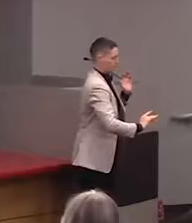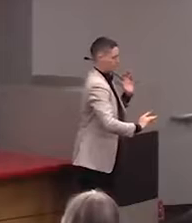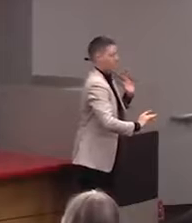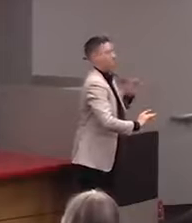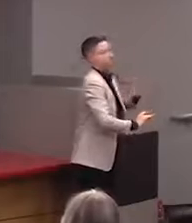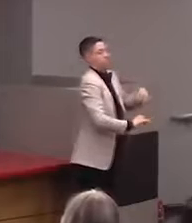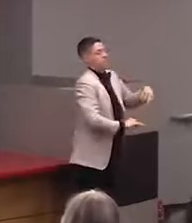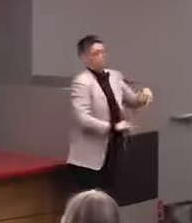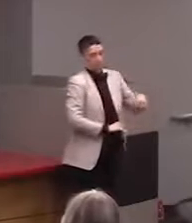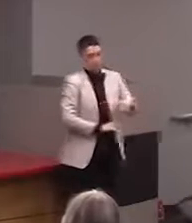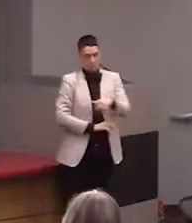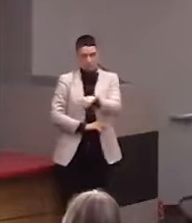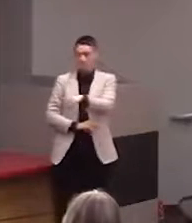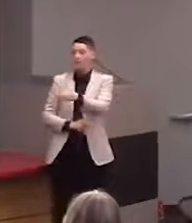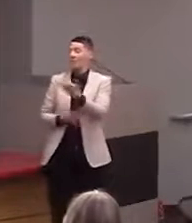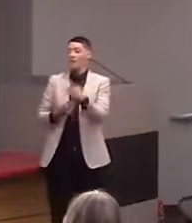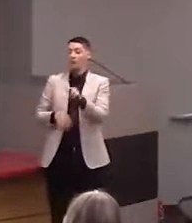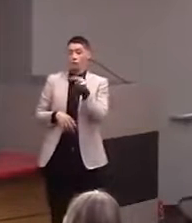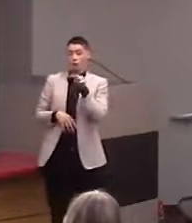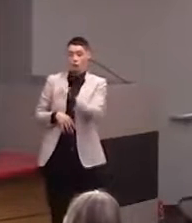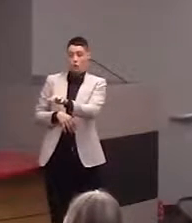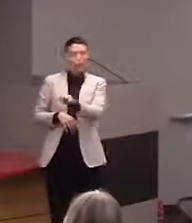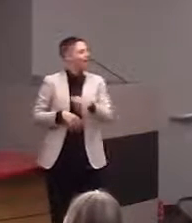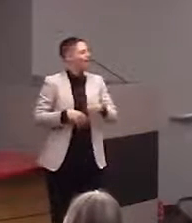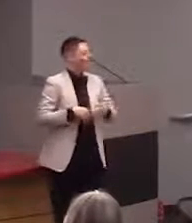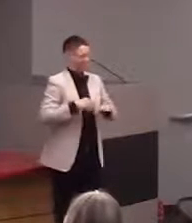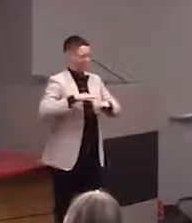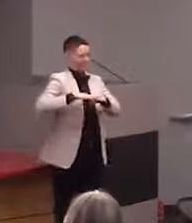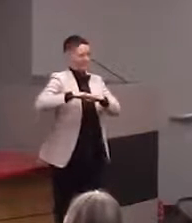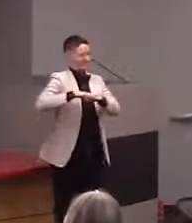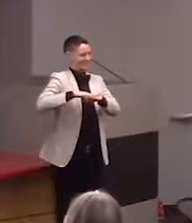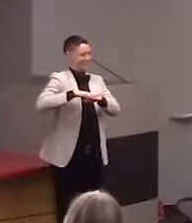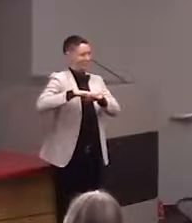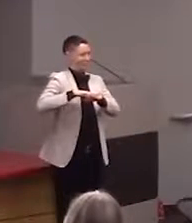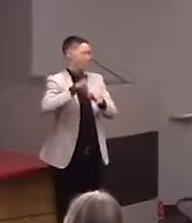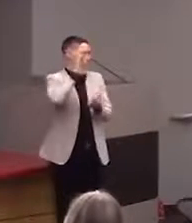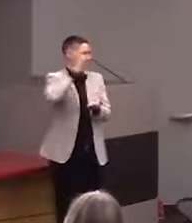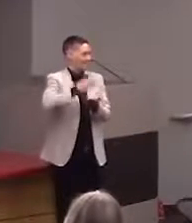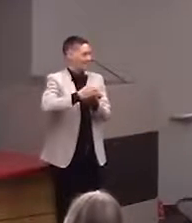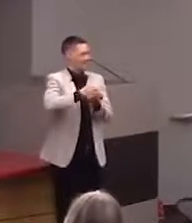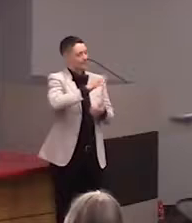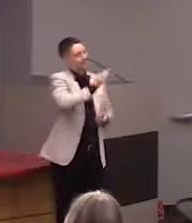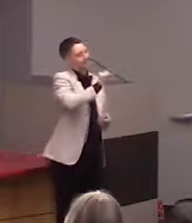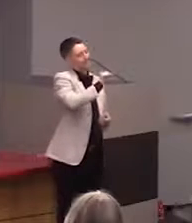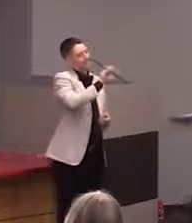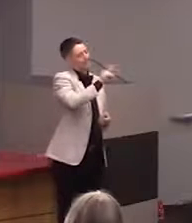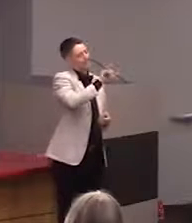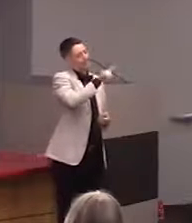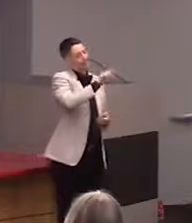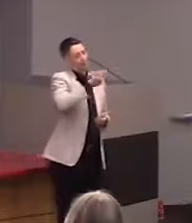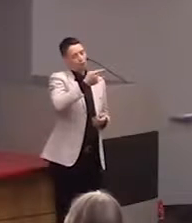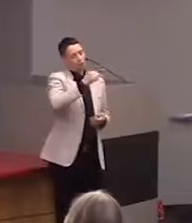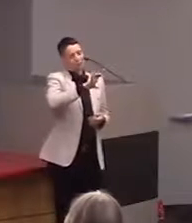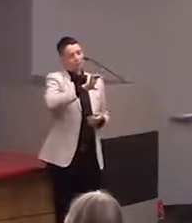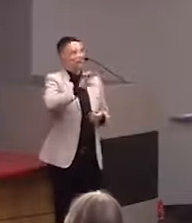at a little tactile graphic of the sign. I'm sorry, a tactile graphic of the intersection